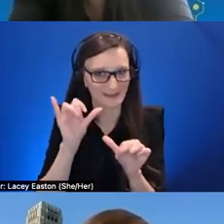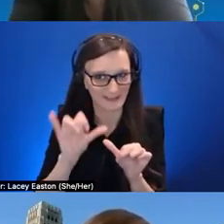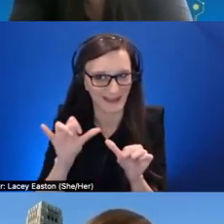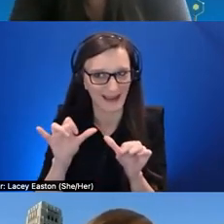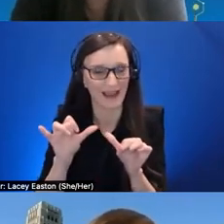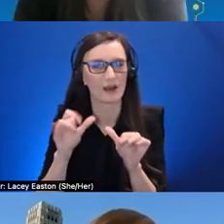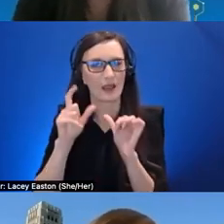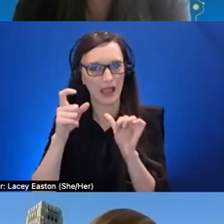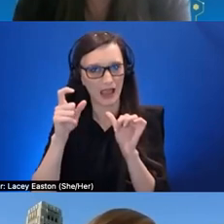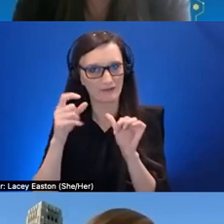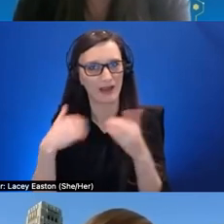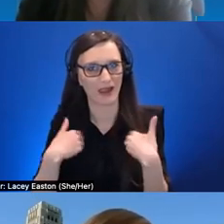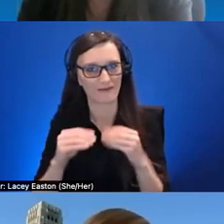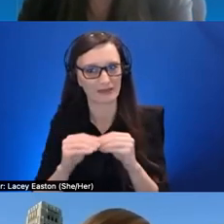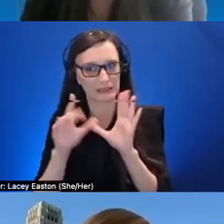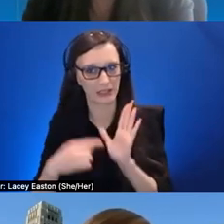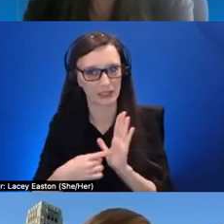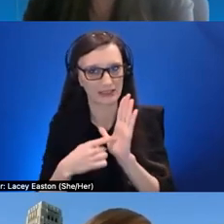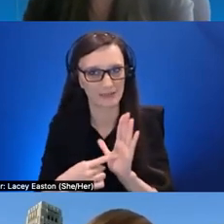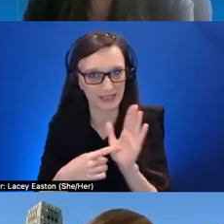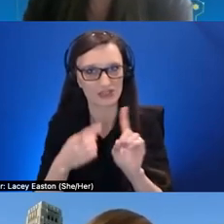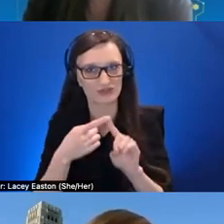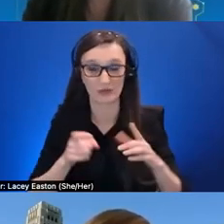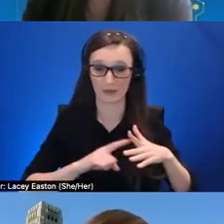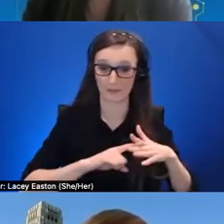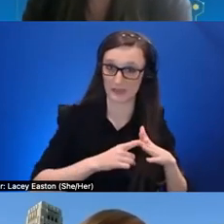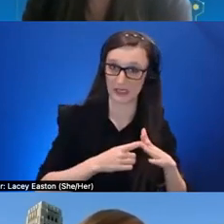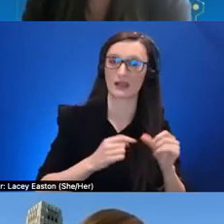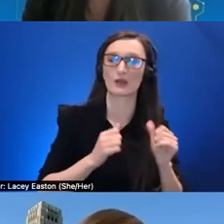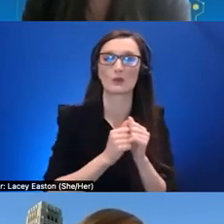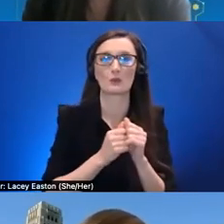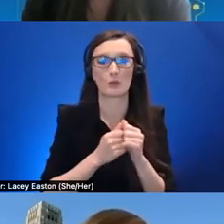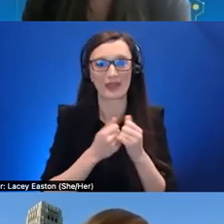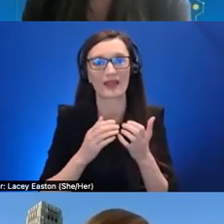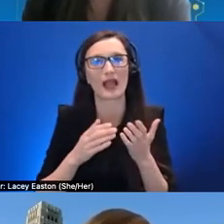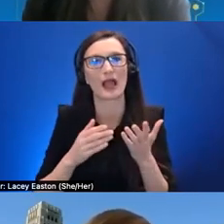um from the outset and kind of a gradual on-ramp into some of these things rather than just kind of